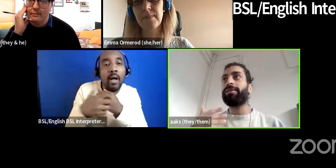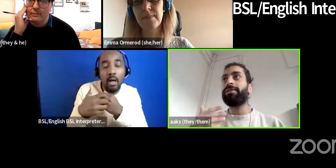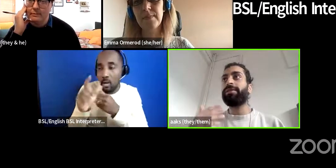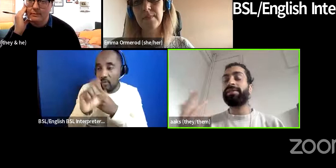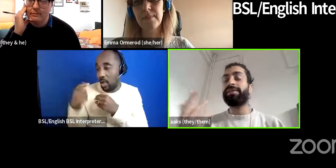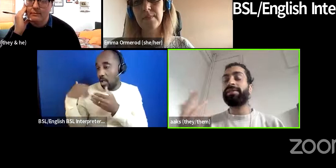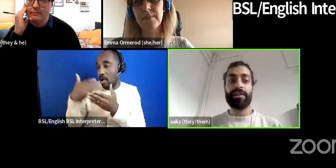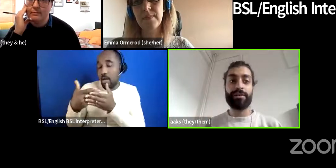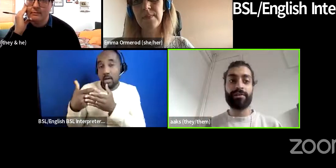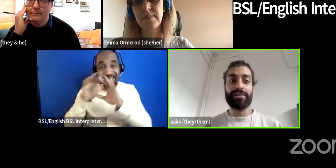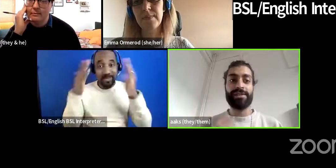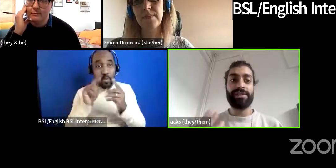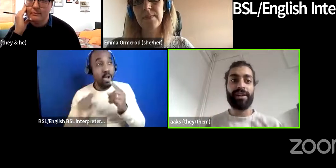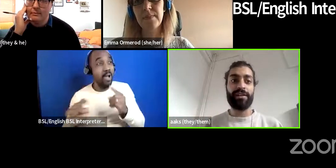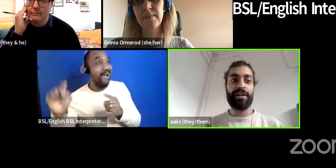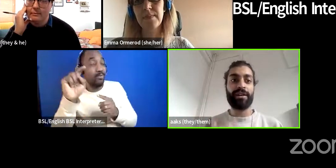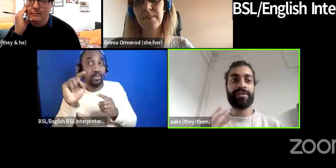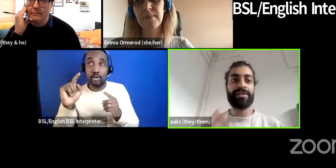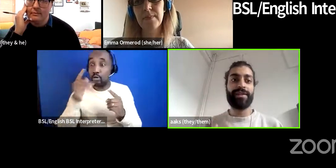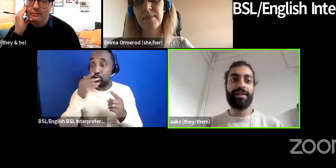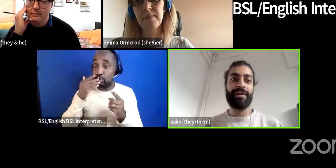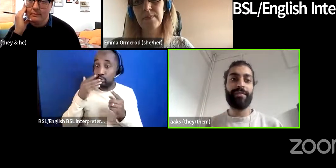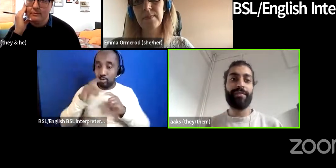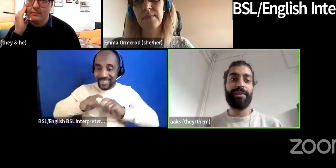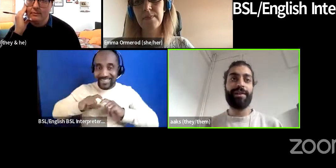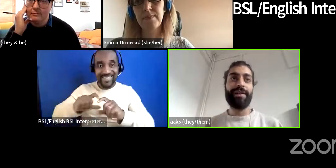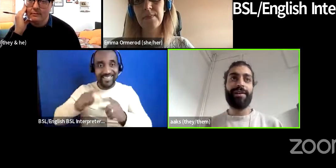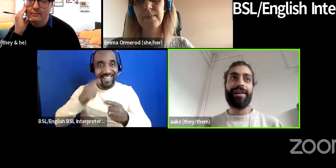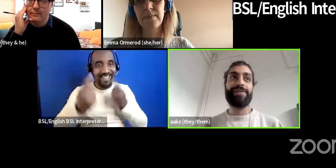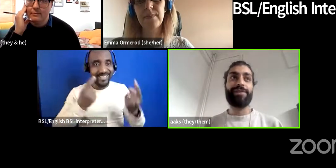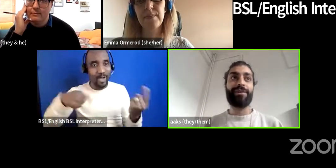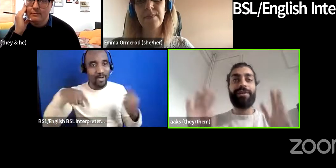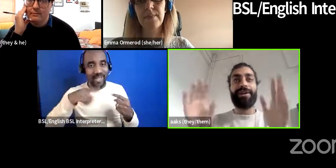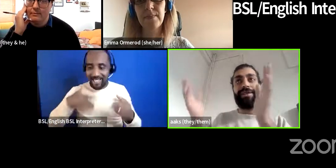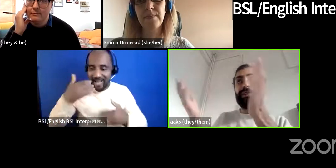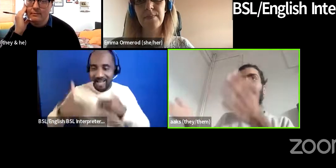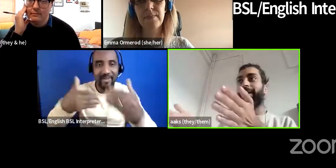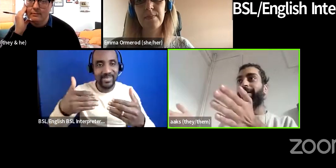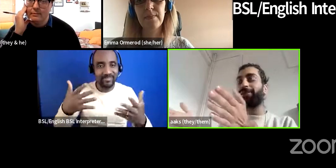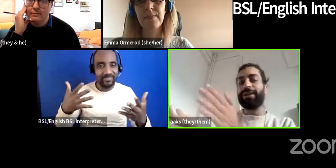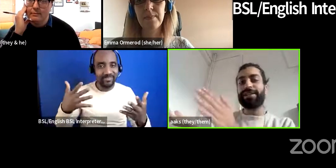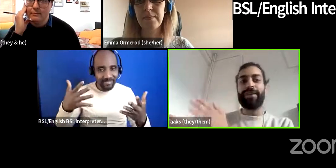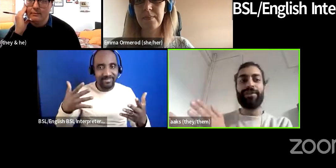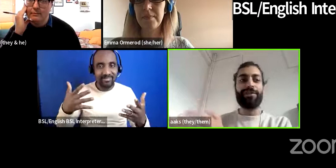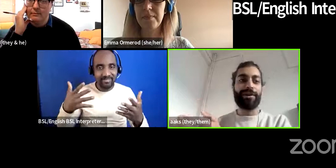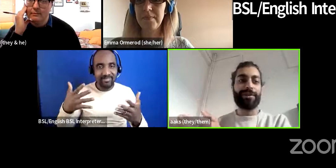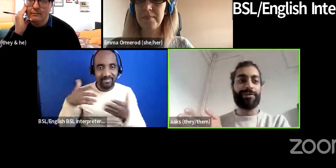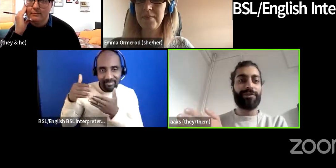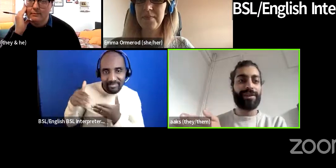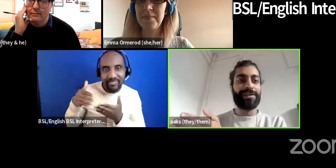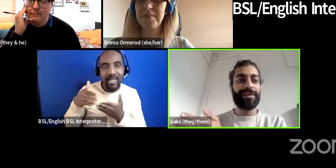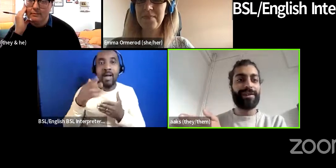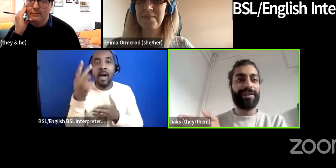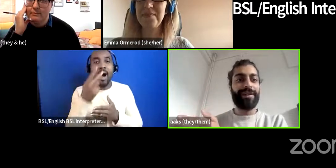sustain ourselves to sustain our lives um and so at the arts council that's maybe dance or theater